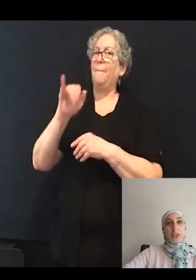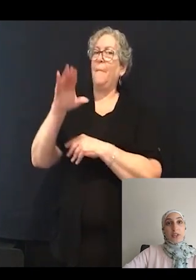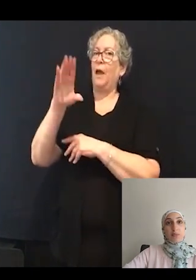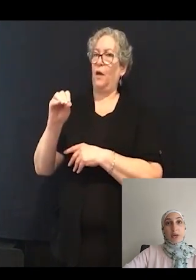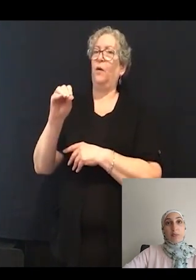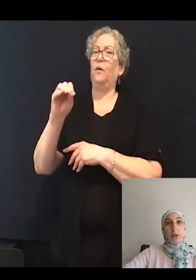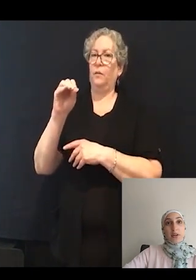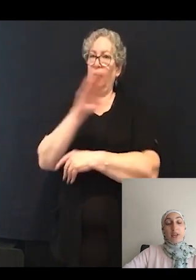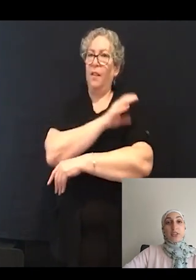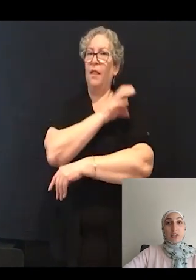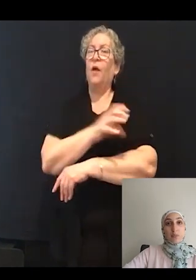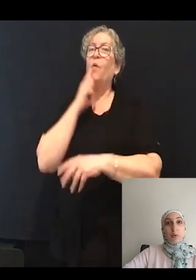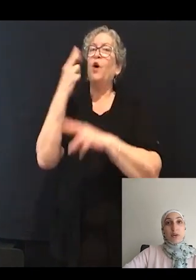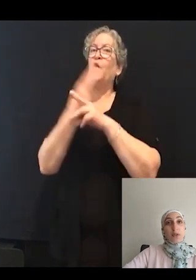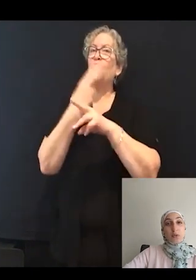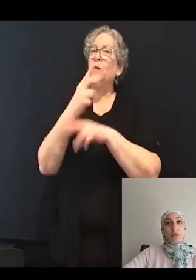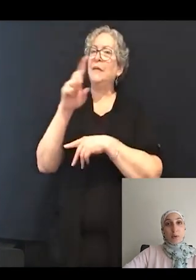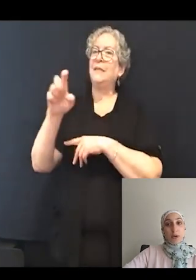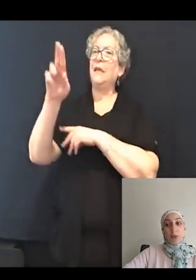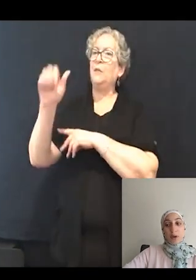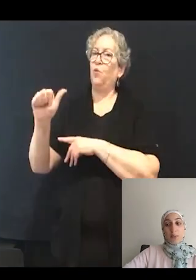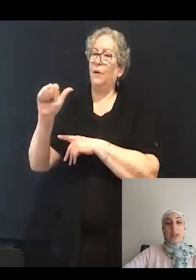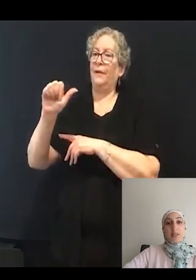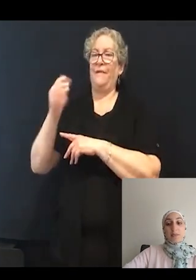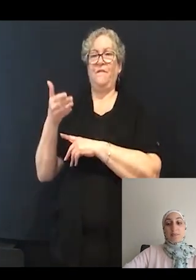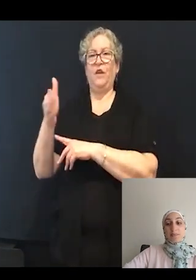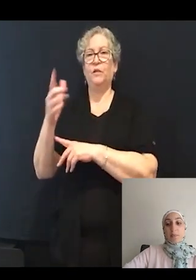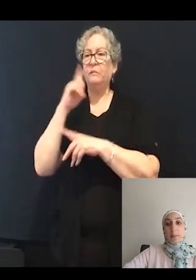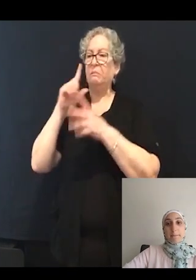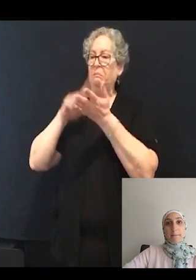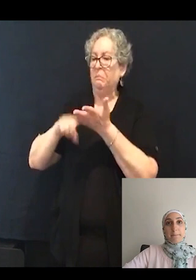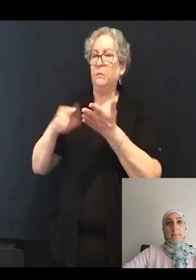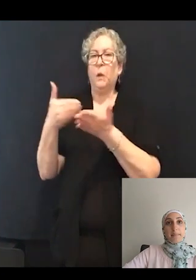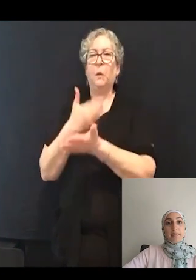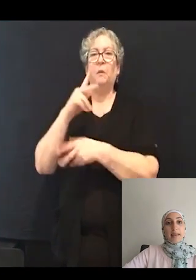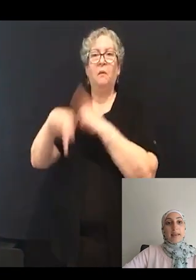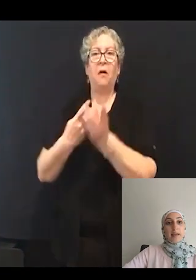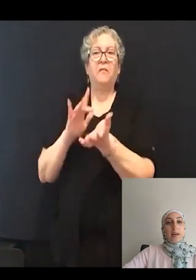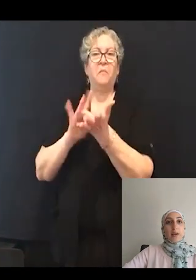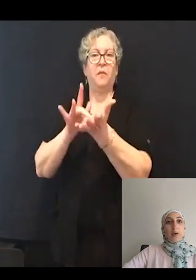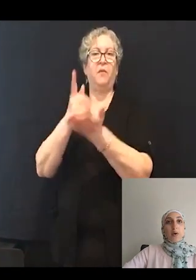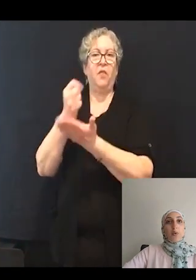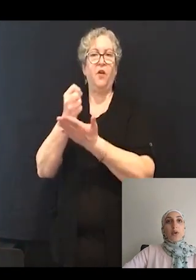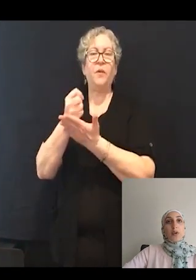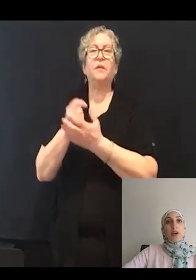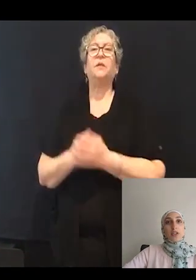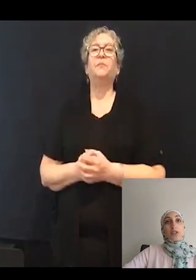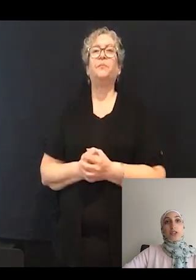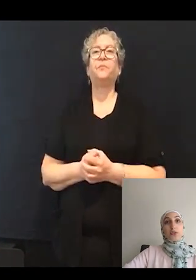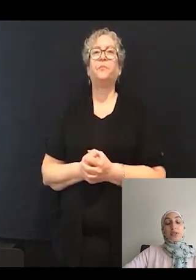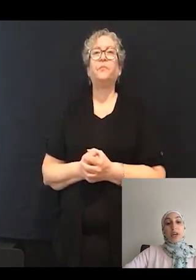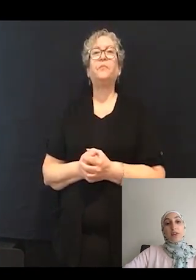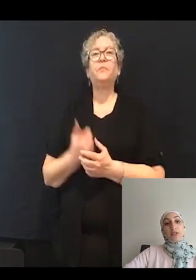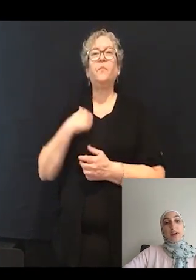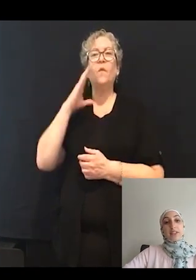syndrome type 1 to explore new pharmacotherapies. We know that Usher syndrome is characterized